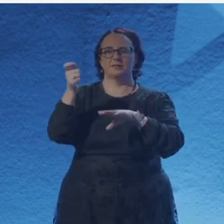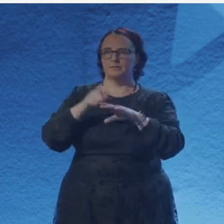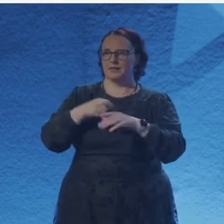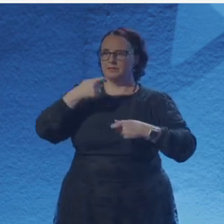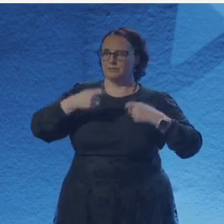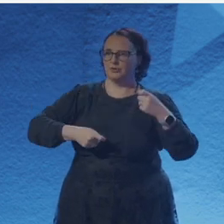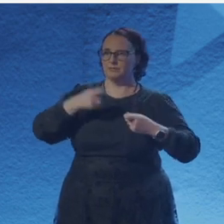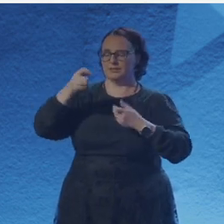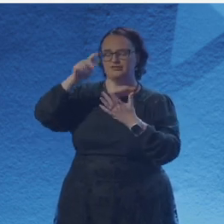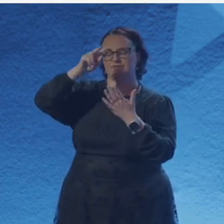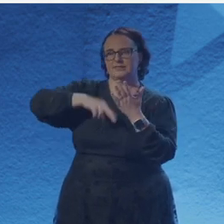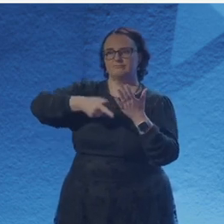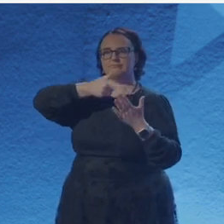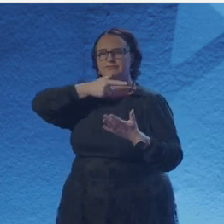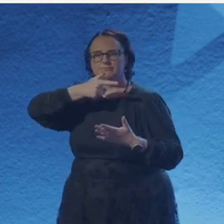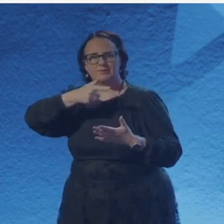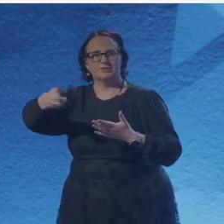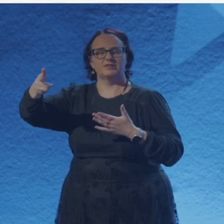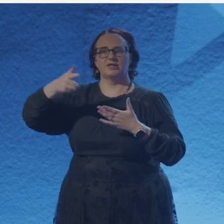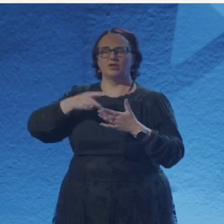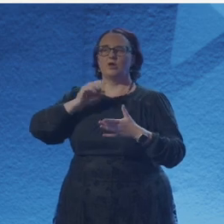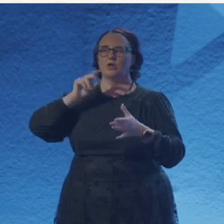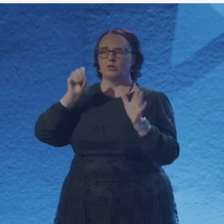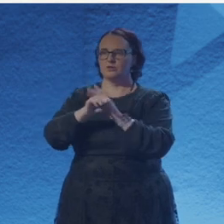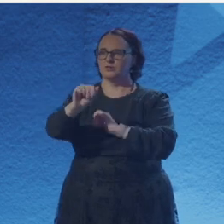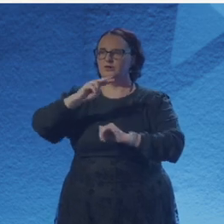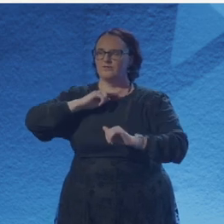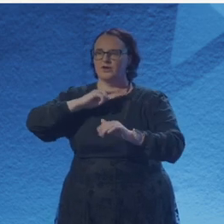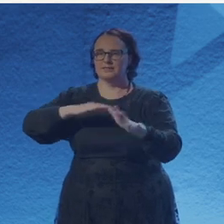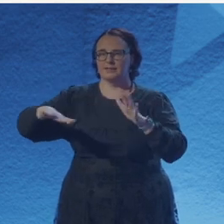Root yourself to the ground and fill your cup with words until they spill onto the page.